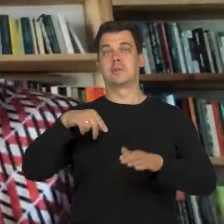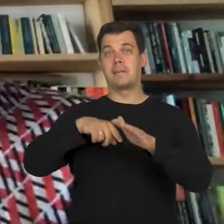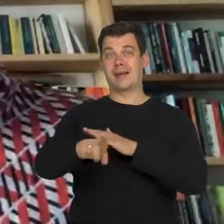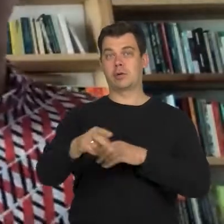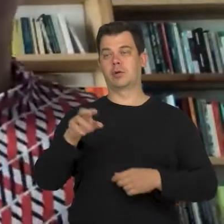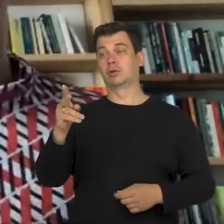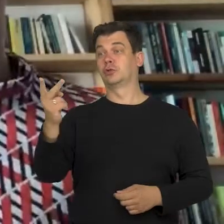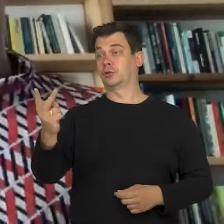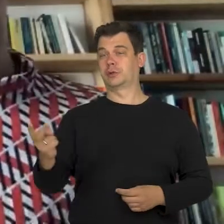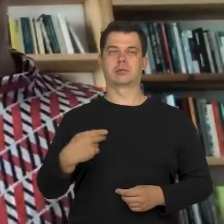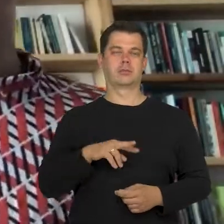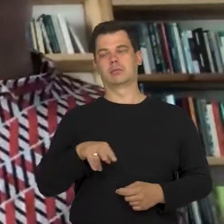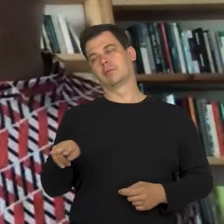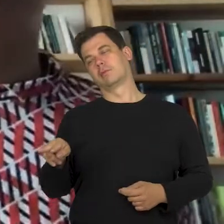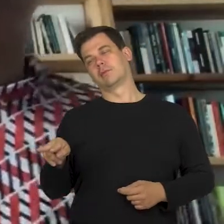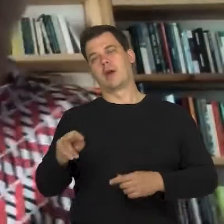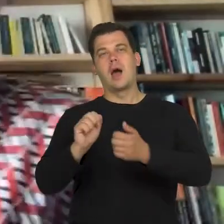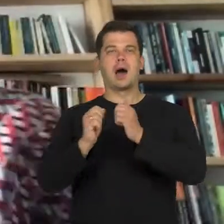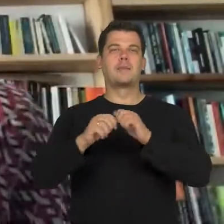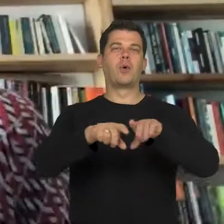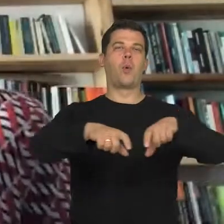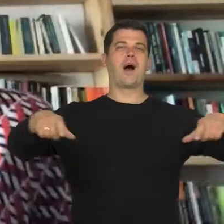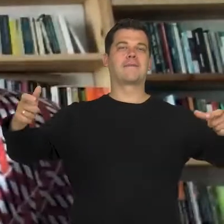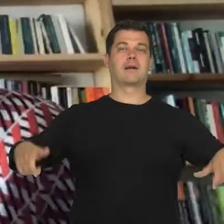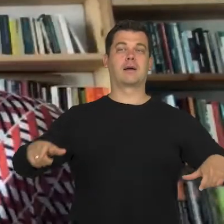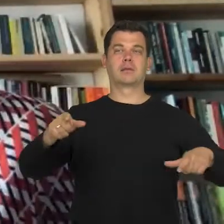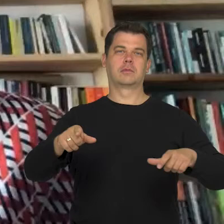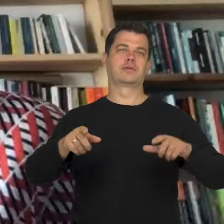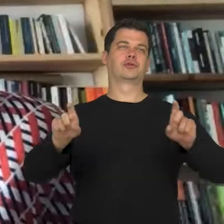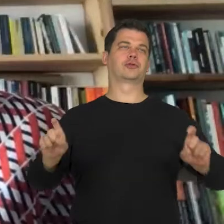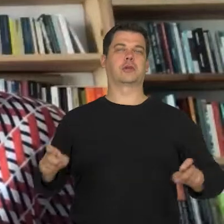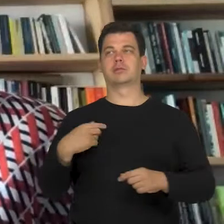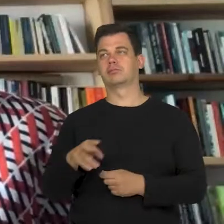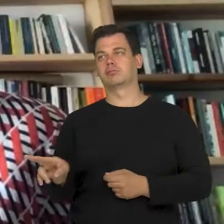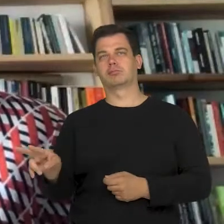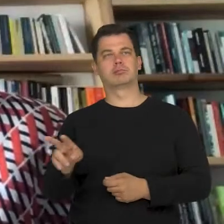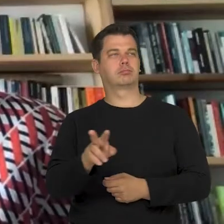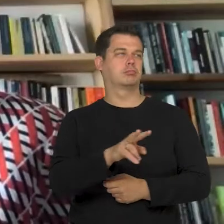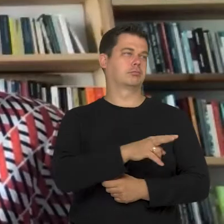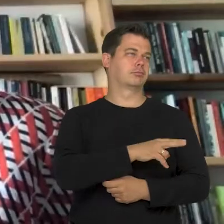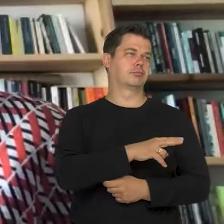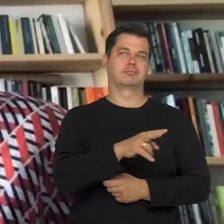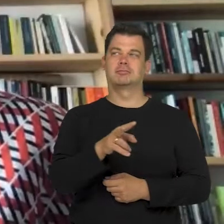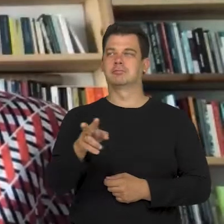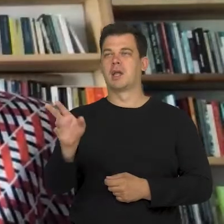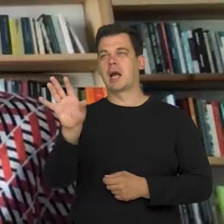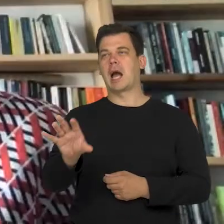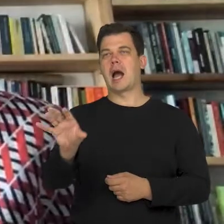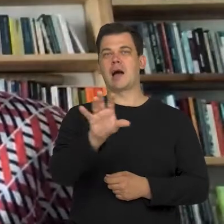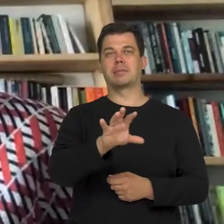benches in front of buildings, which are there especially for that purpose. As if a whole number of looks of neighbours